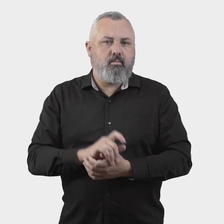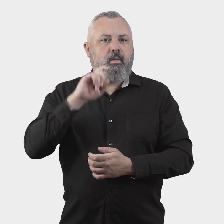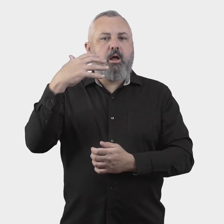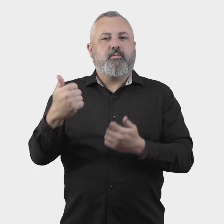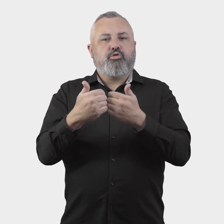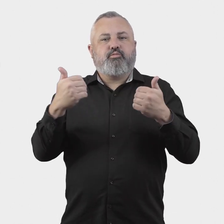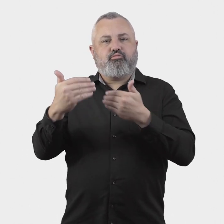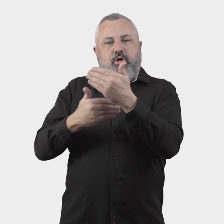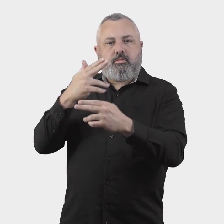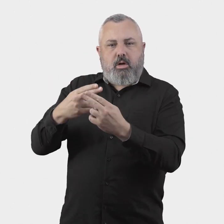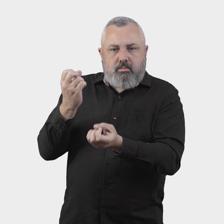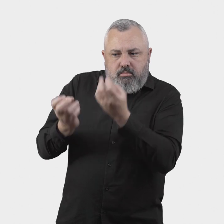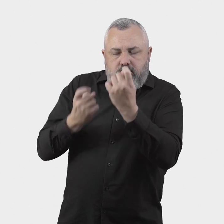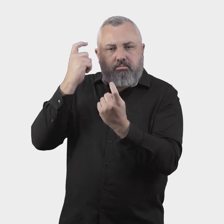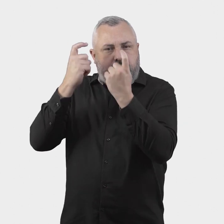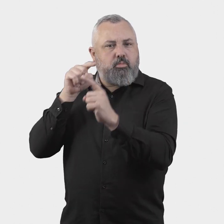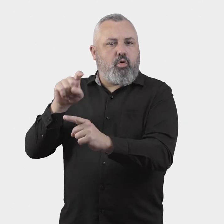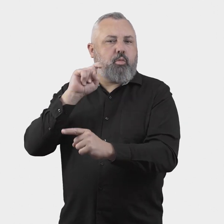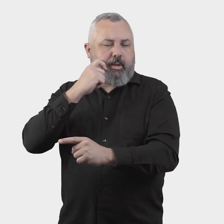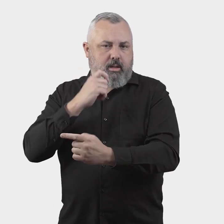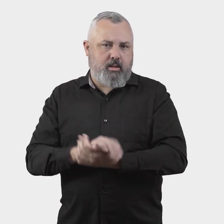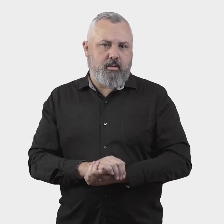This issue will be considered through a separate consultation process.